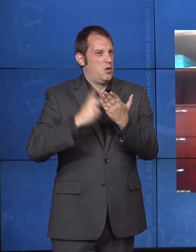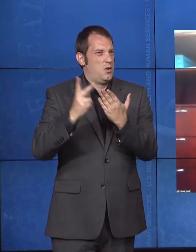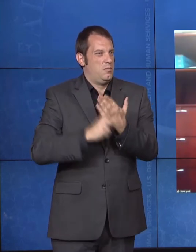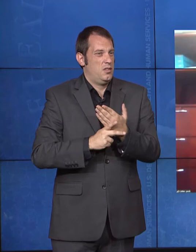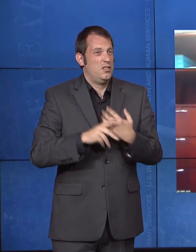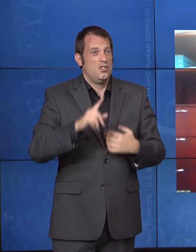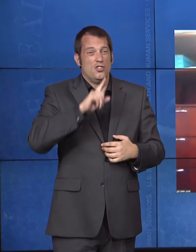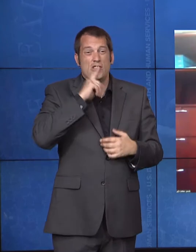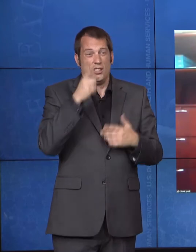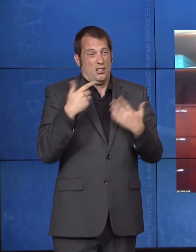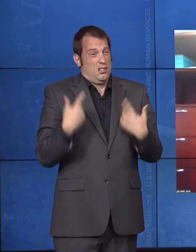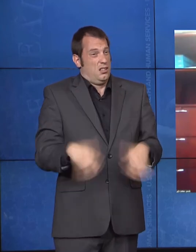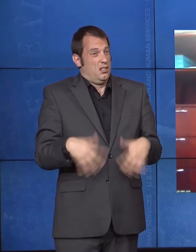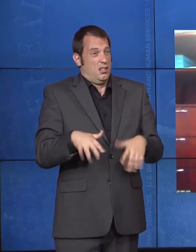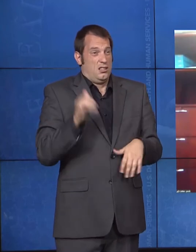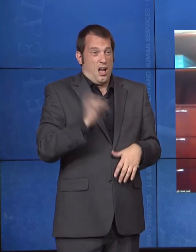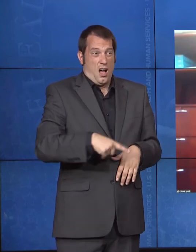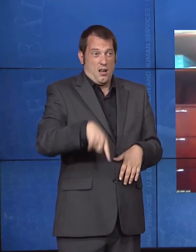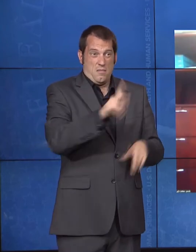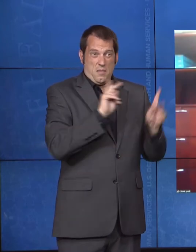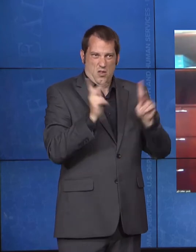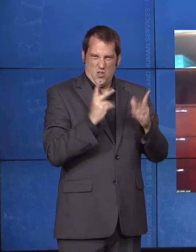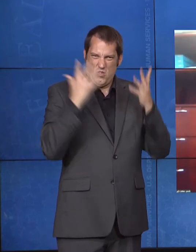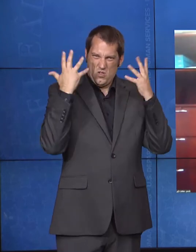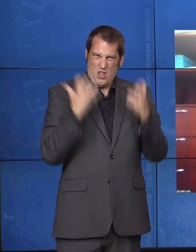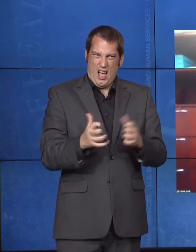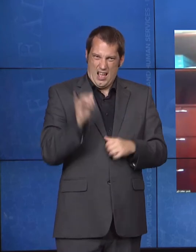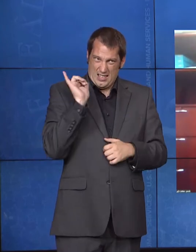delivers right outcome. And it's also good for taxpayers because it's more cost effective